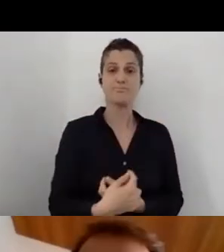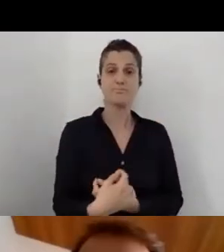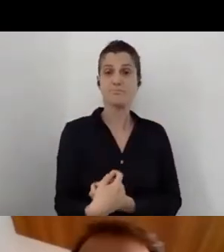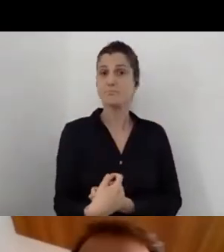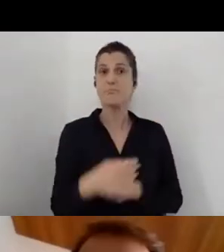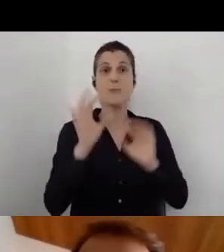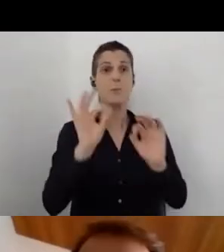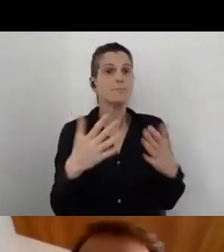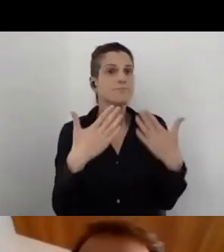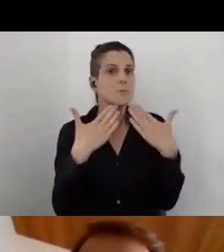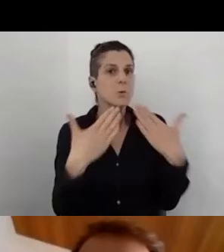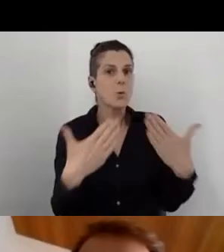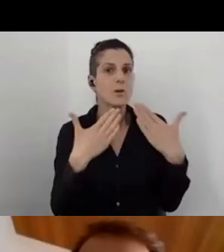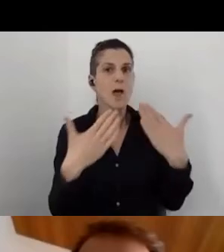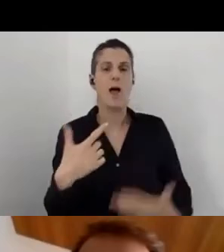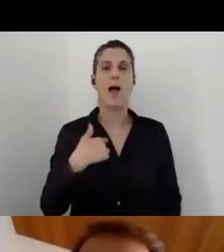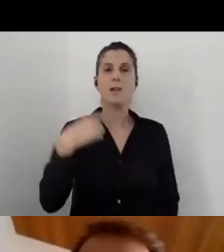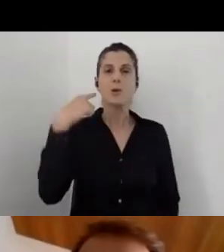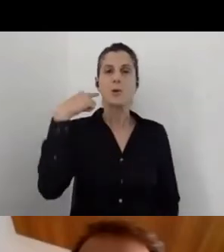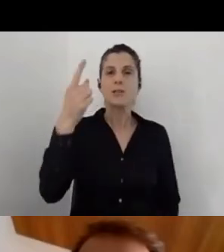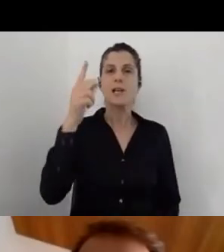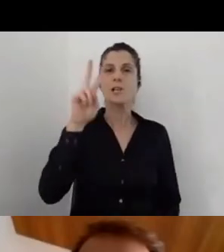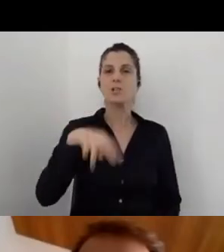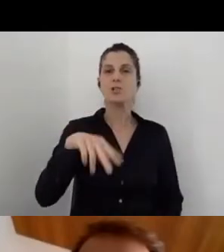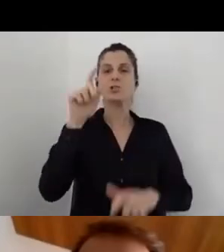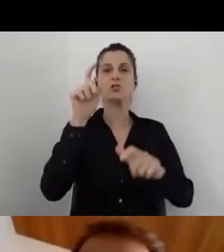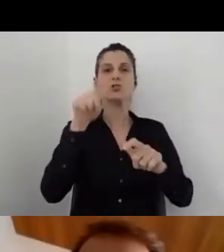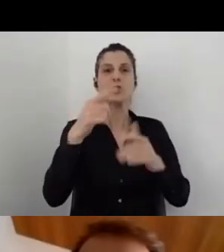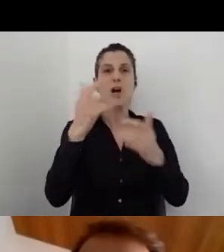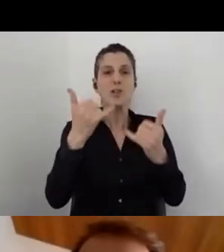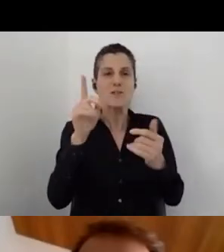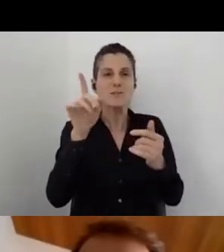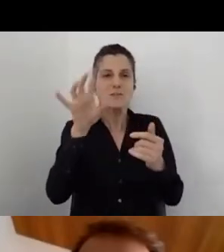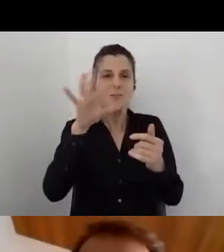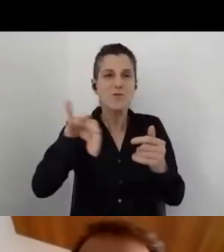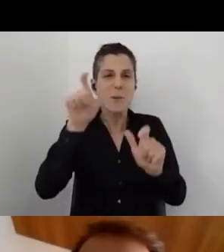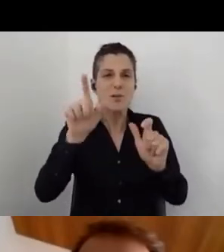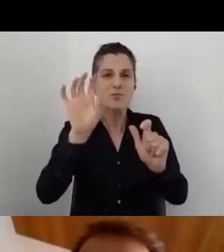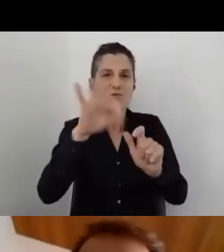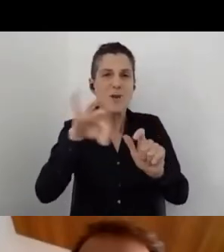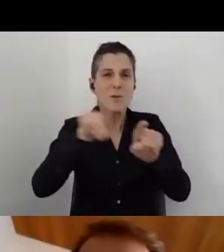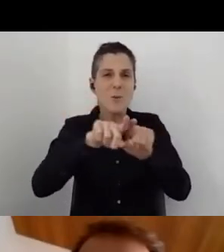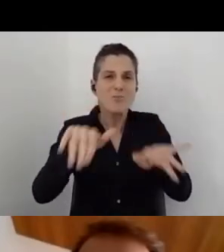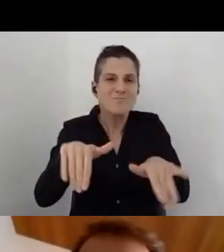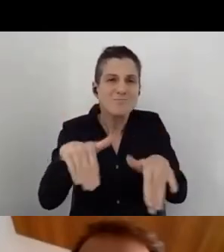I know some of you are in early morning or late at night.